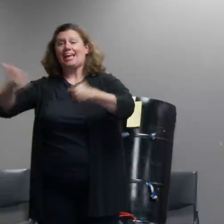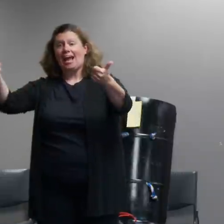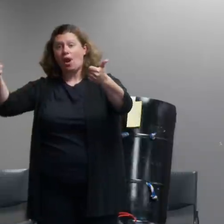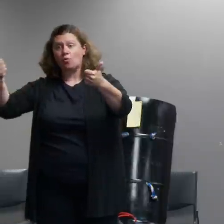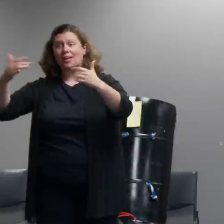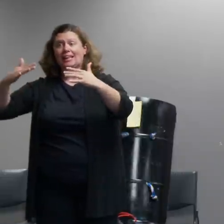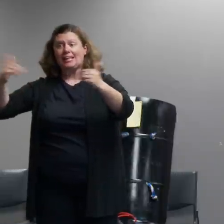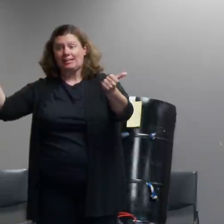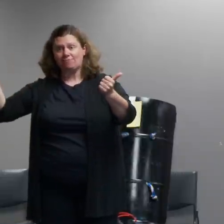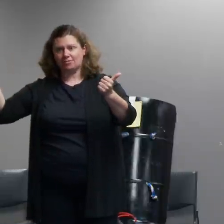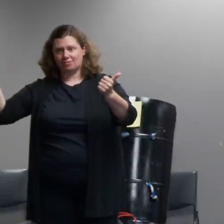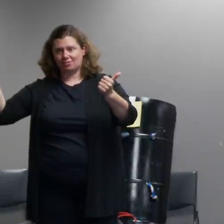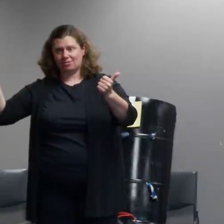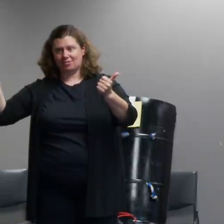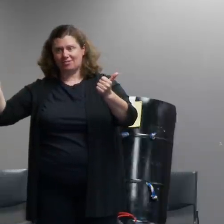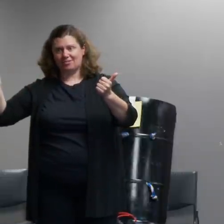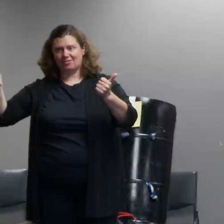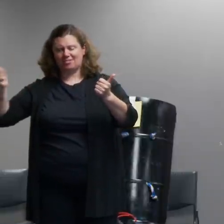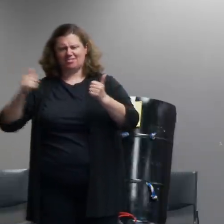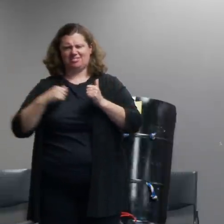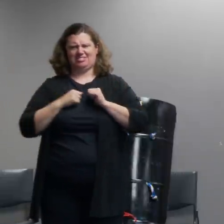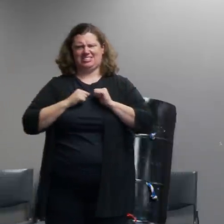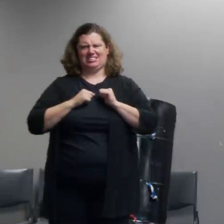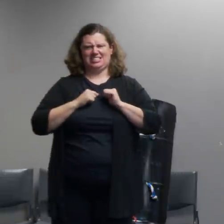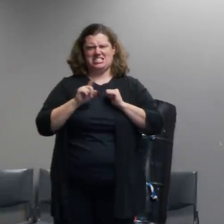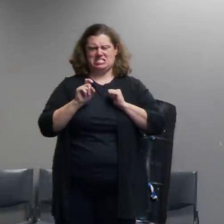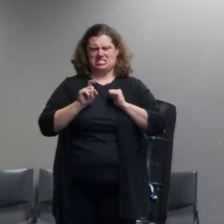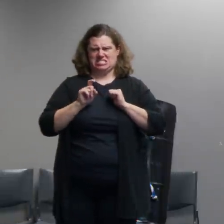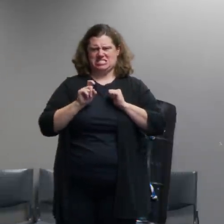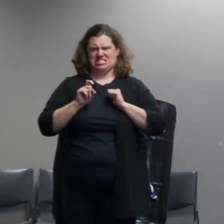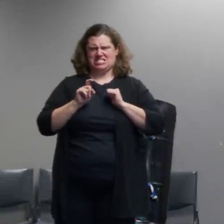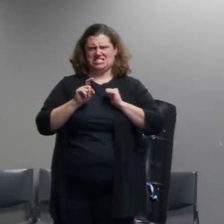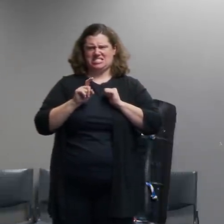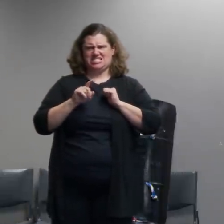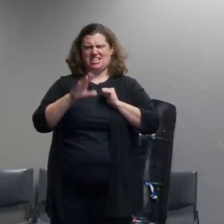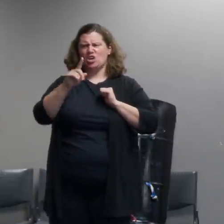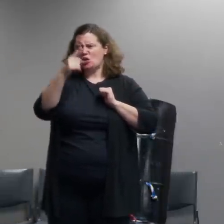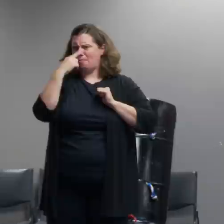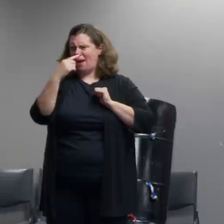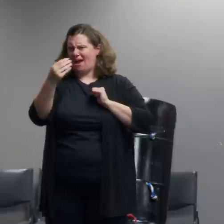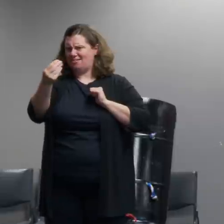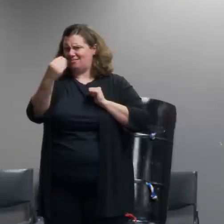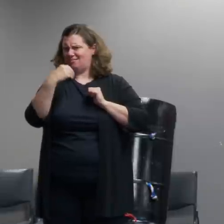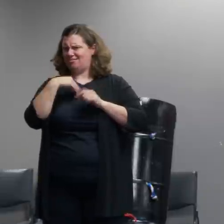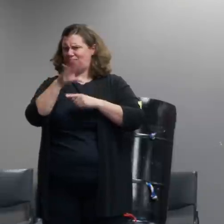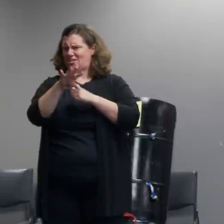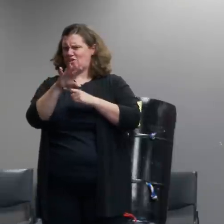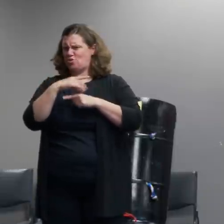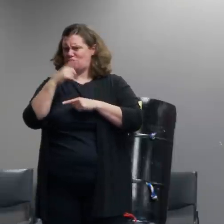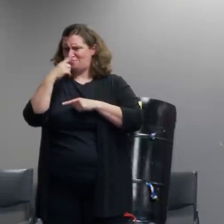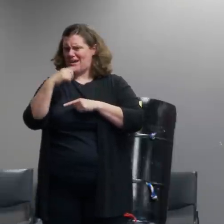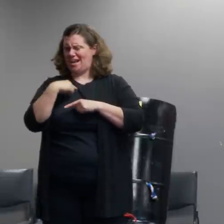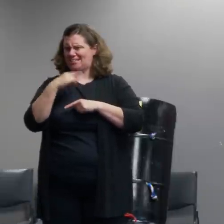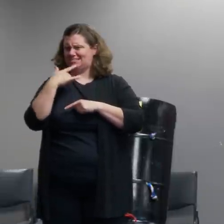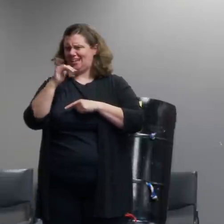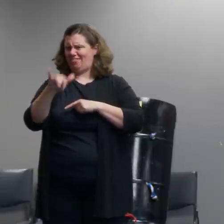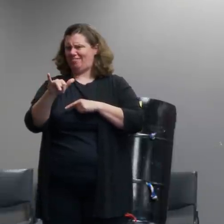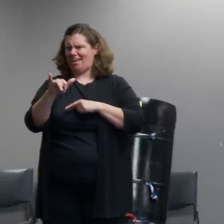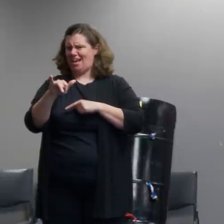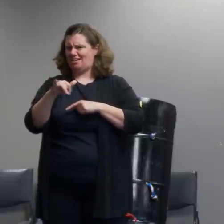but yeah i'd be interested if you can show me where i said that on video because if i said that that would have been a mistake on my part